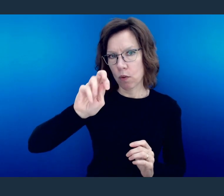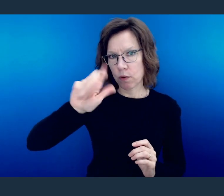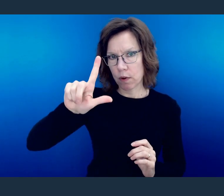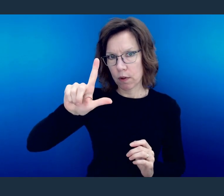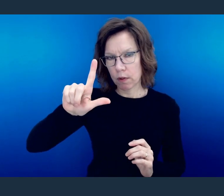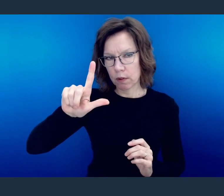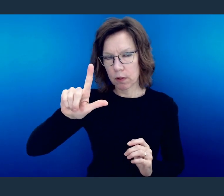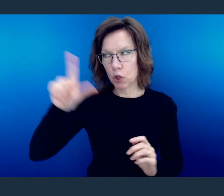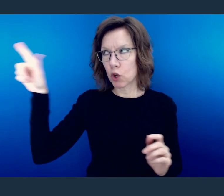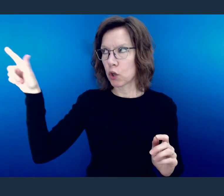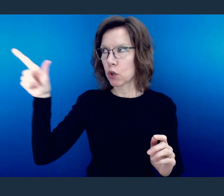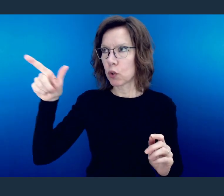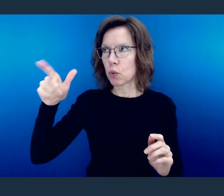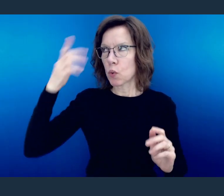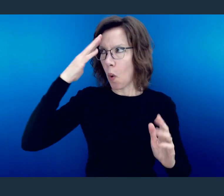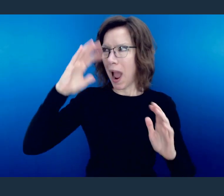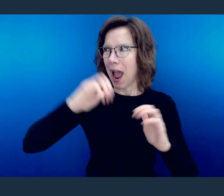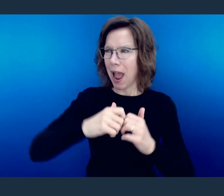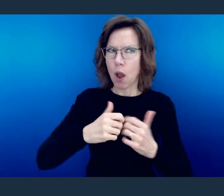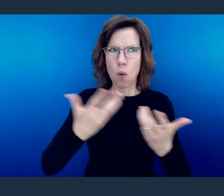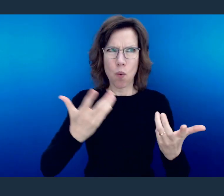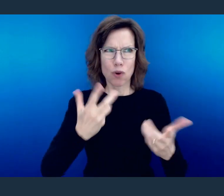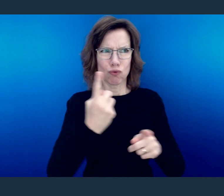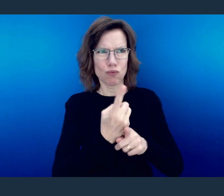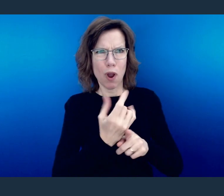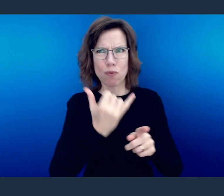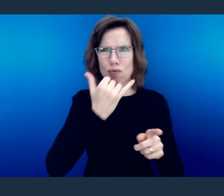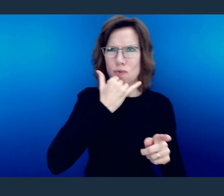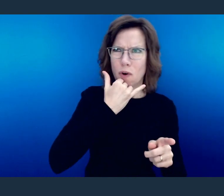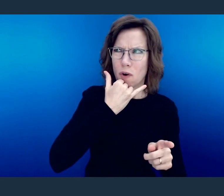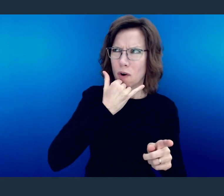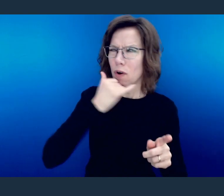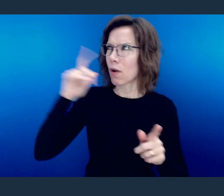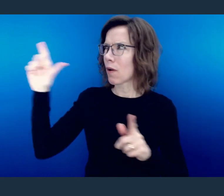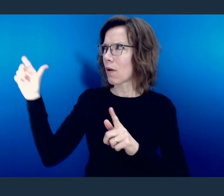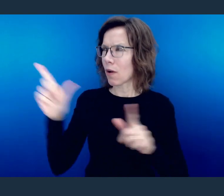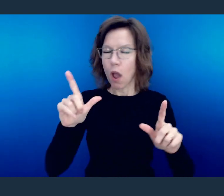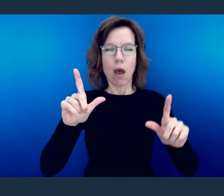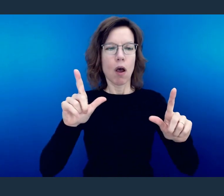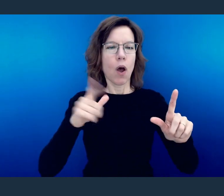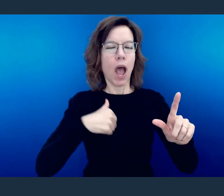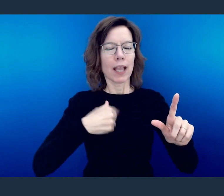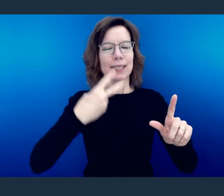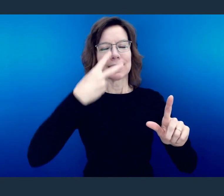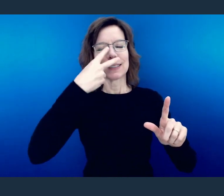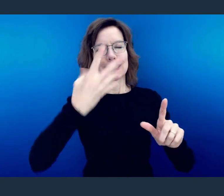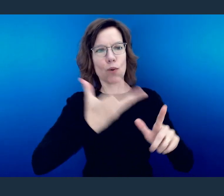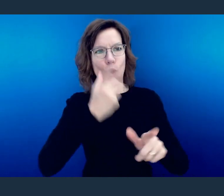So you might know how to function morally is what he's saying here.